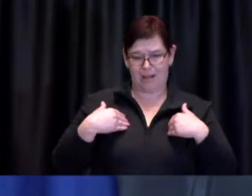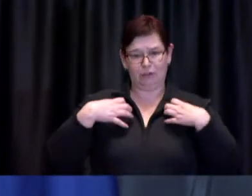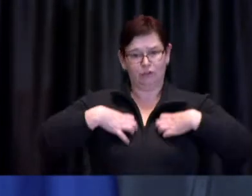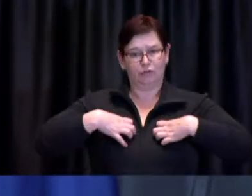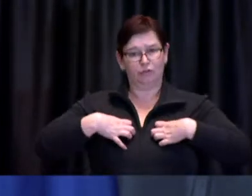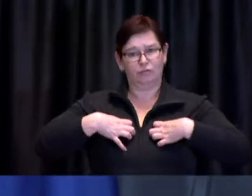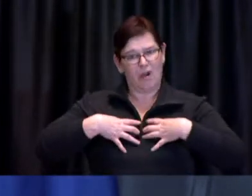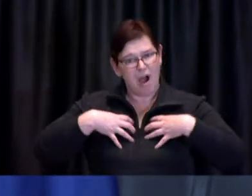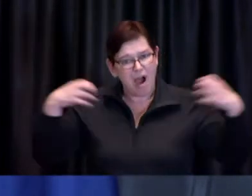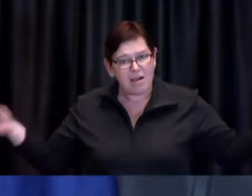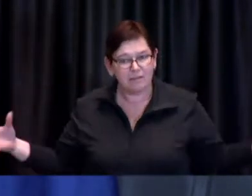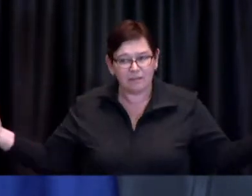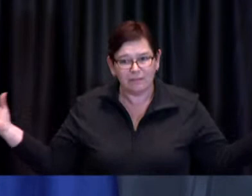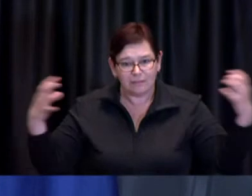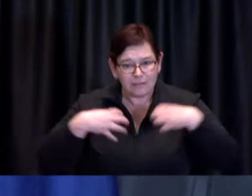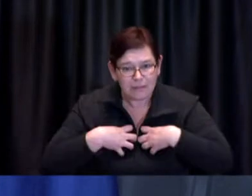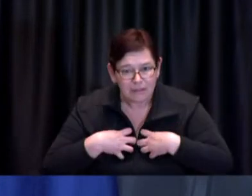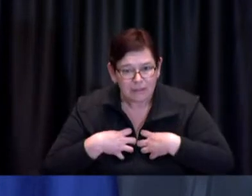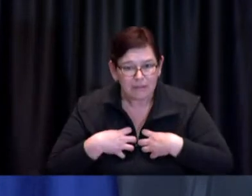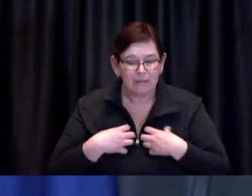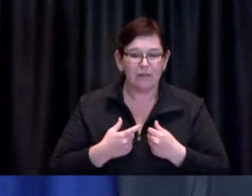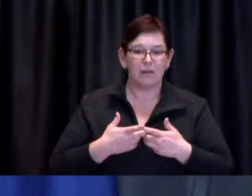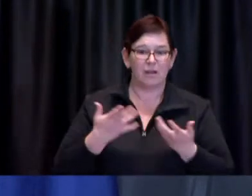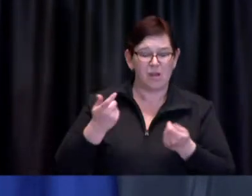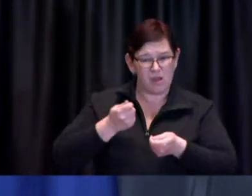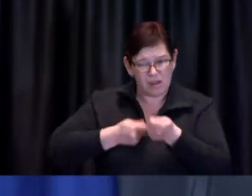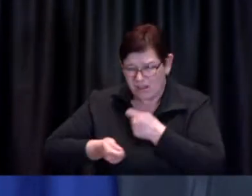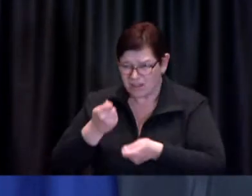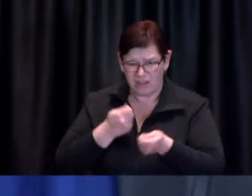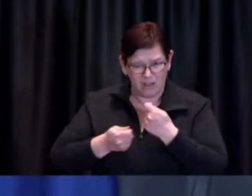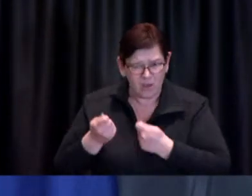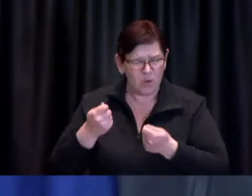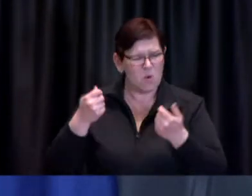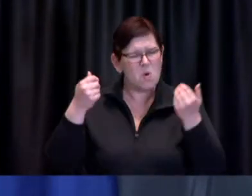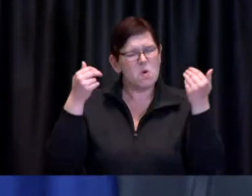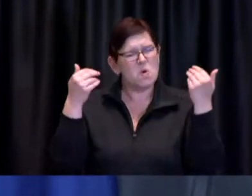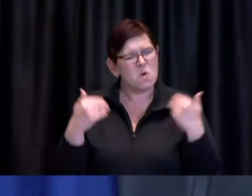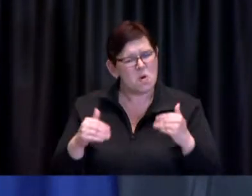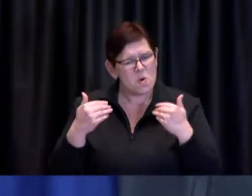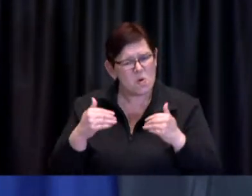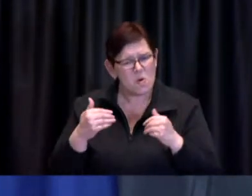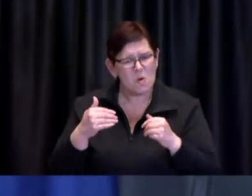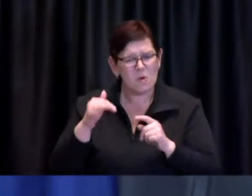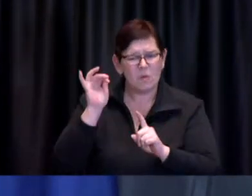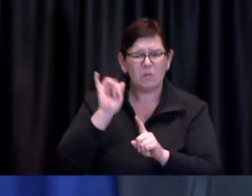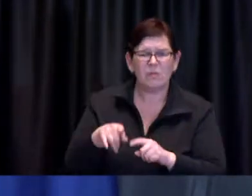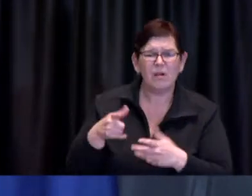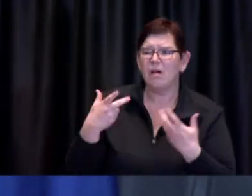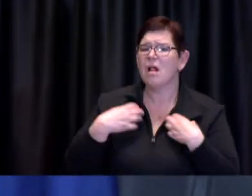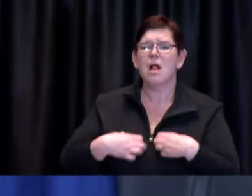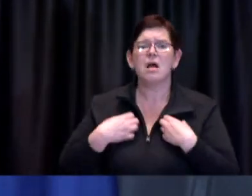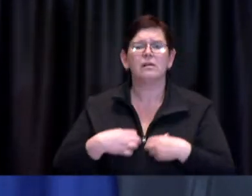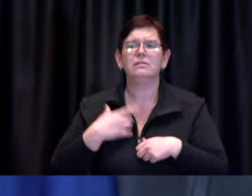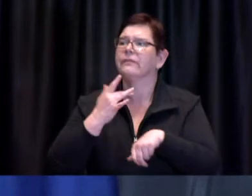that sort of thing but of course we all know that there are only certain numbers of double lung transplants that are available there are people I guess on the waiting list for this right now